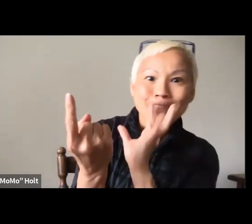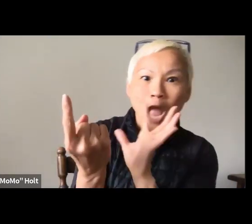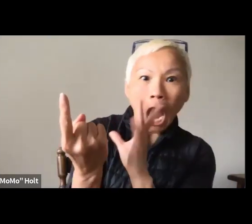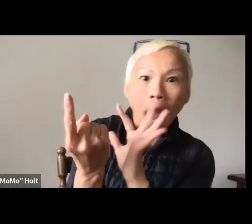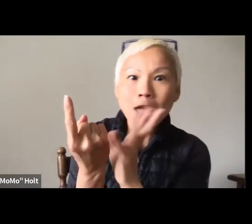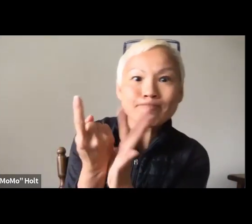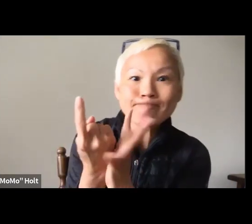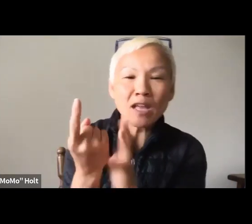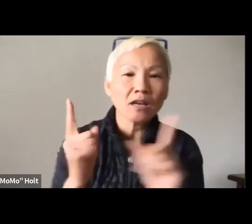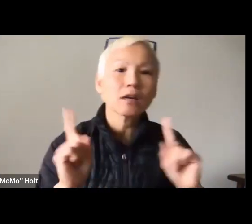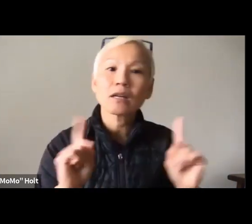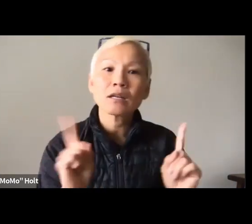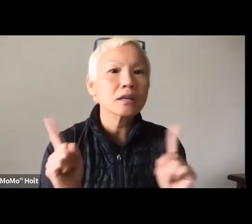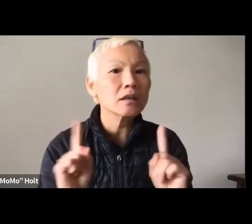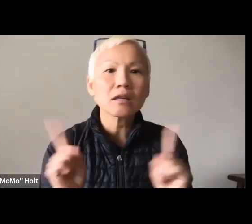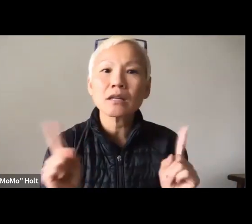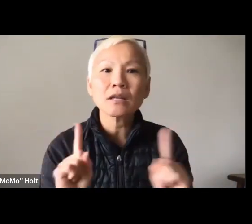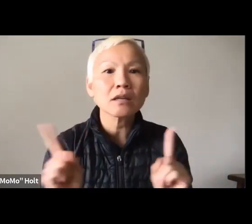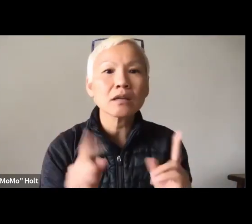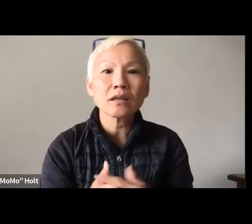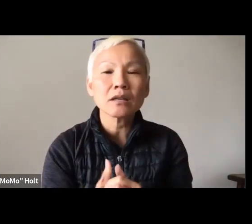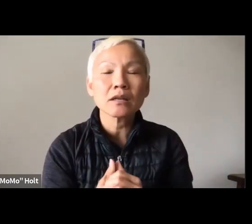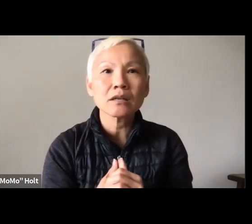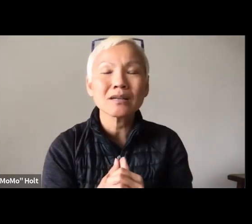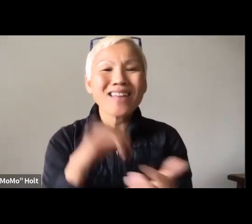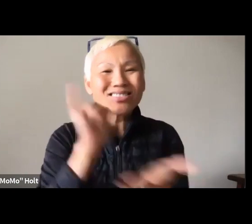if we have that ideology, not the other kind.